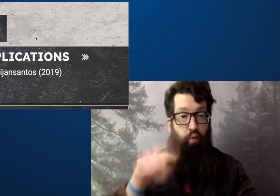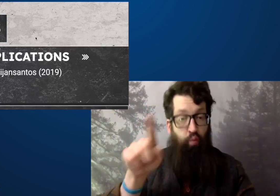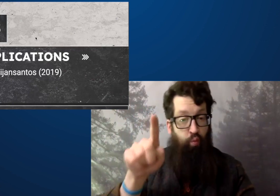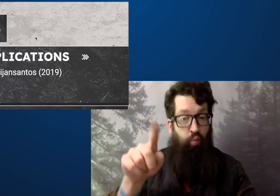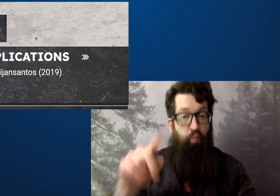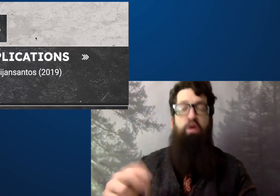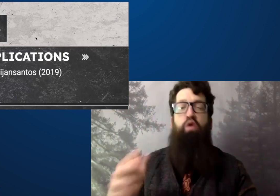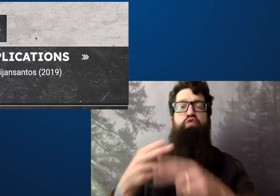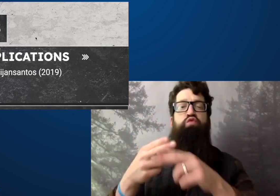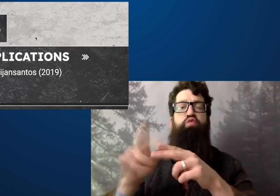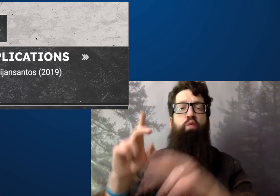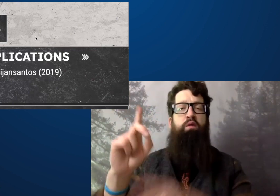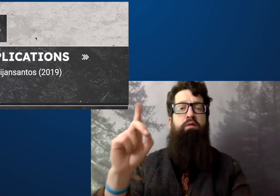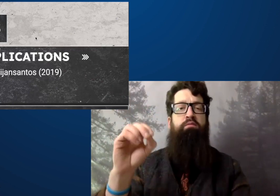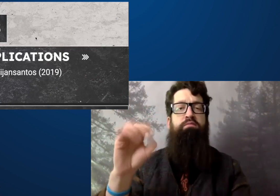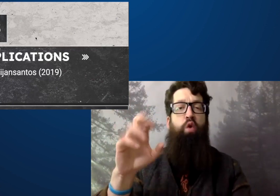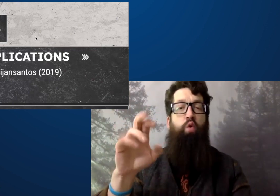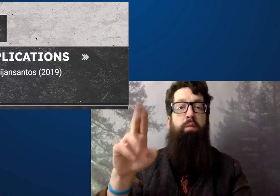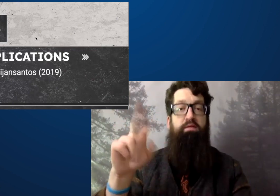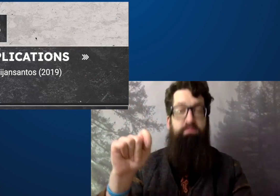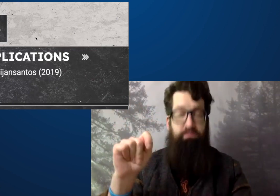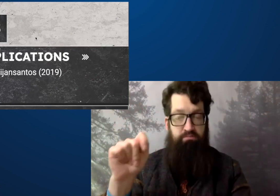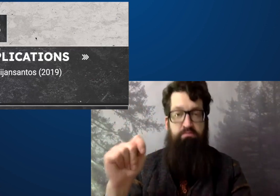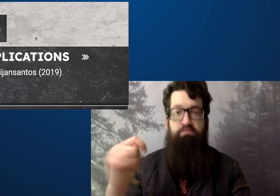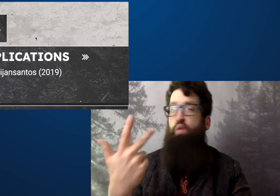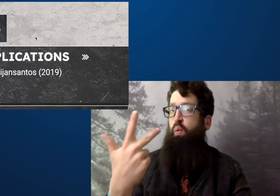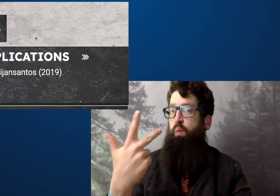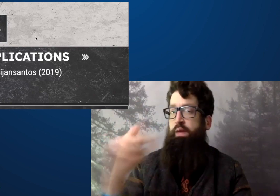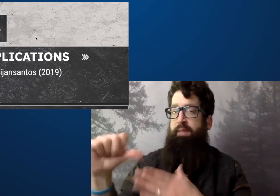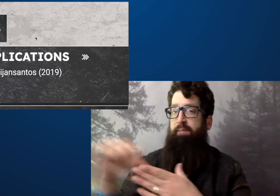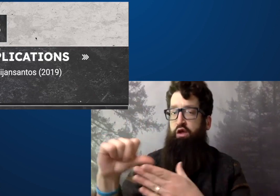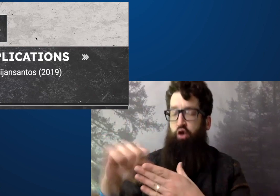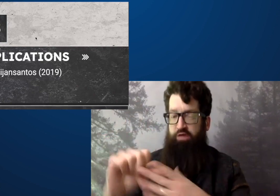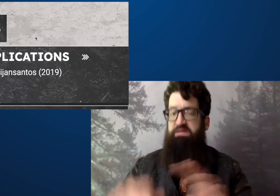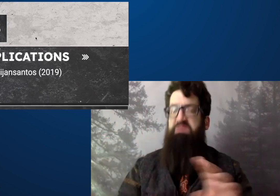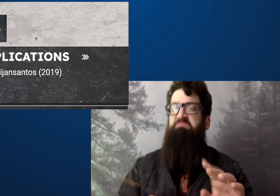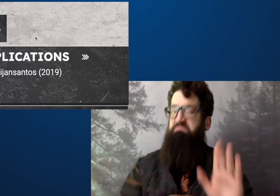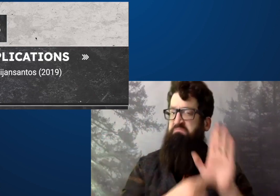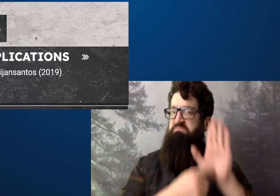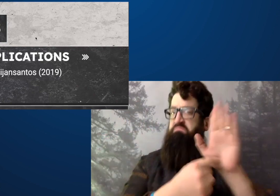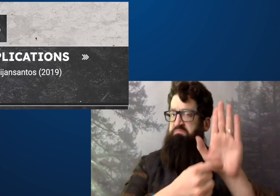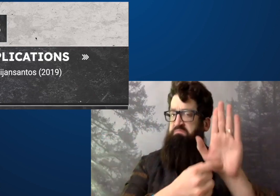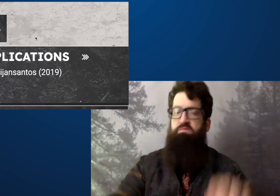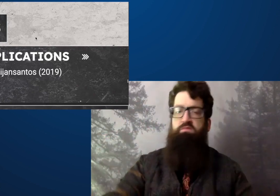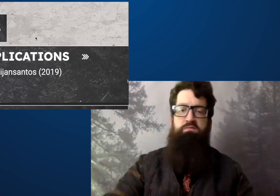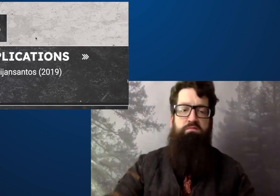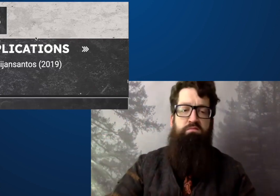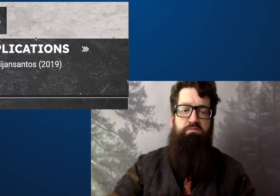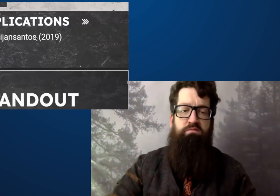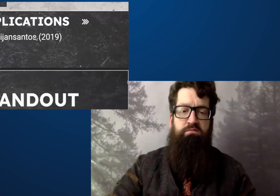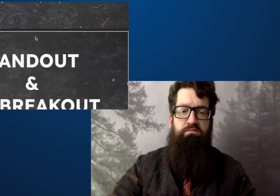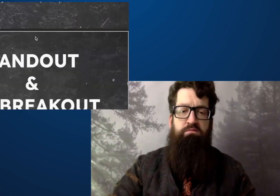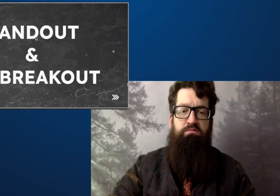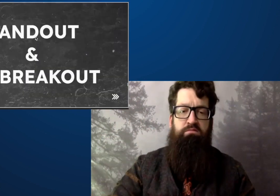I'm going to submit another website link. It's a short document. It's only three pages long. And I'll show it to you.